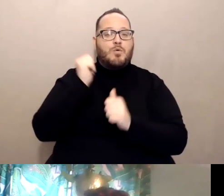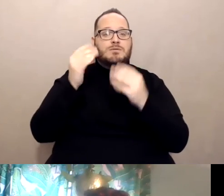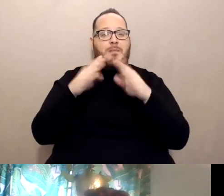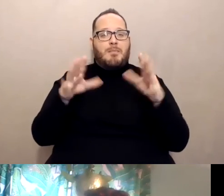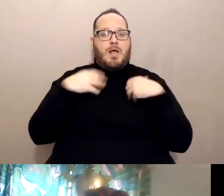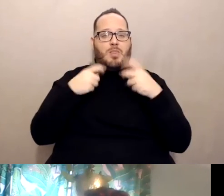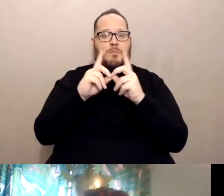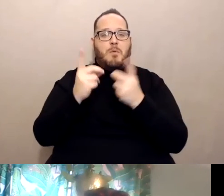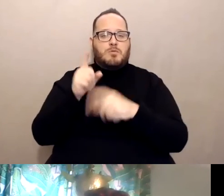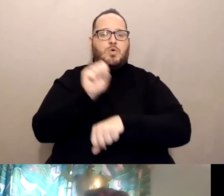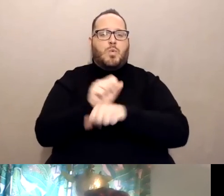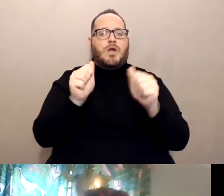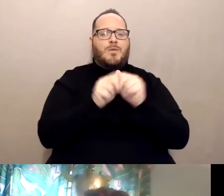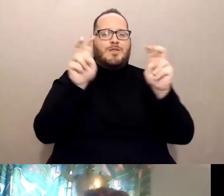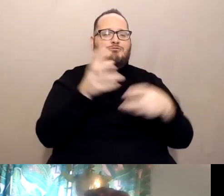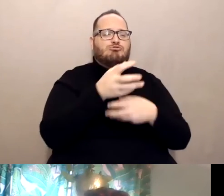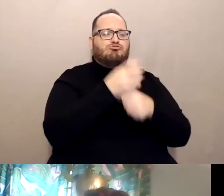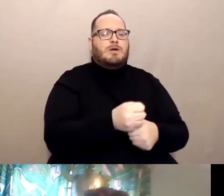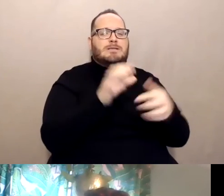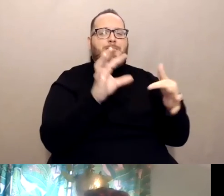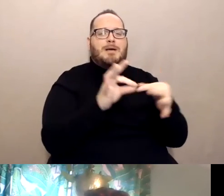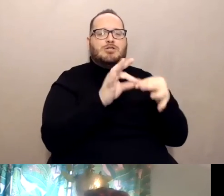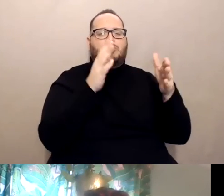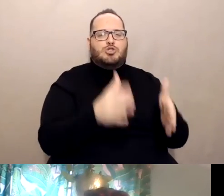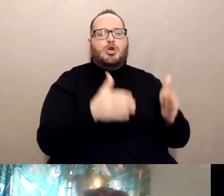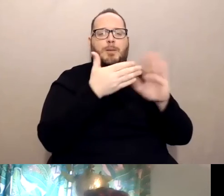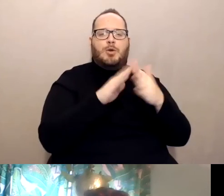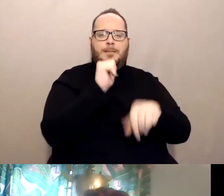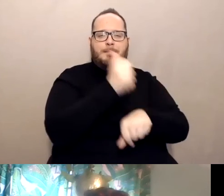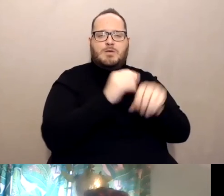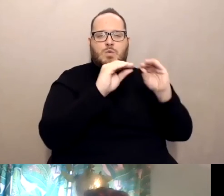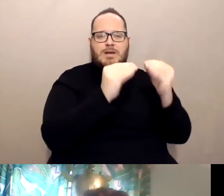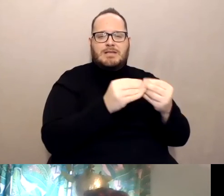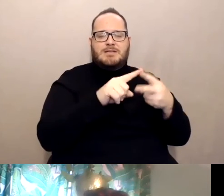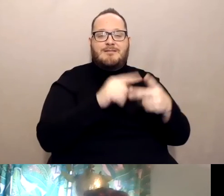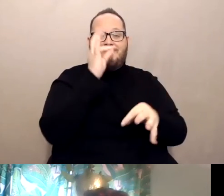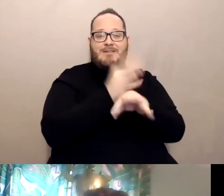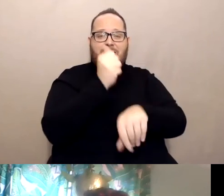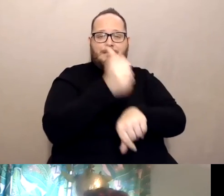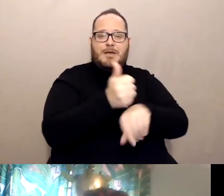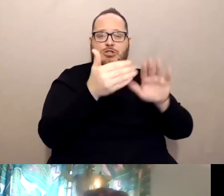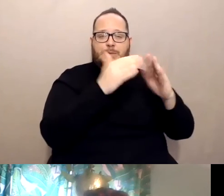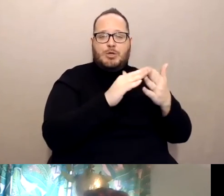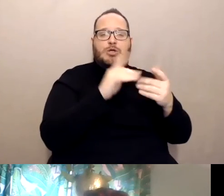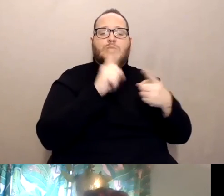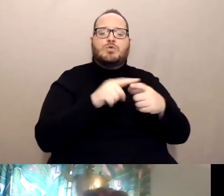trusted messenger community-based organization, faith-based communities to open up pop-up clinics